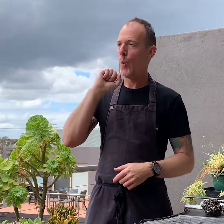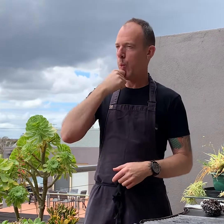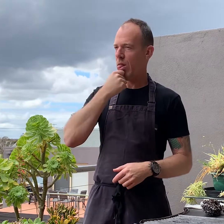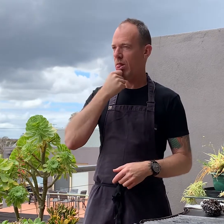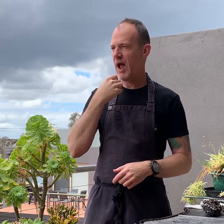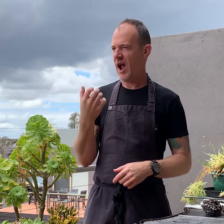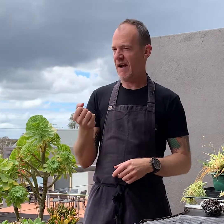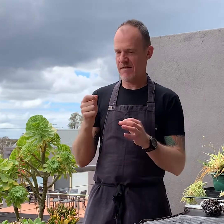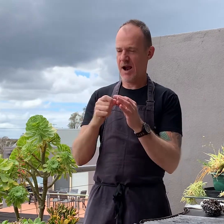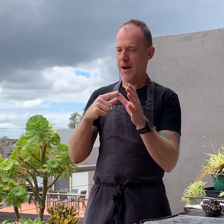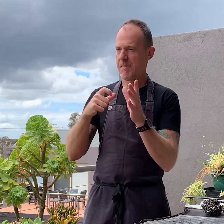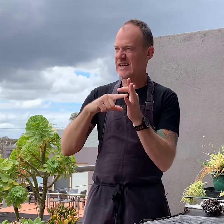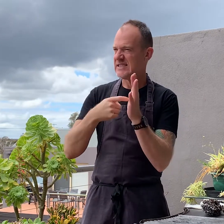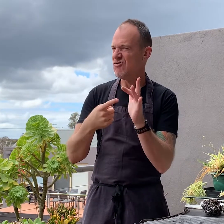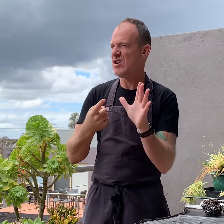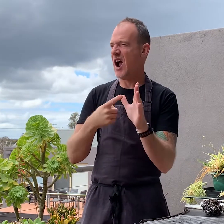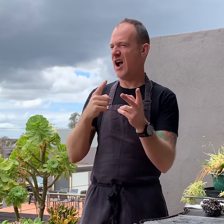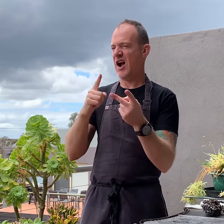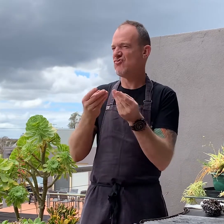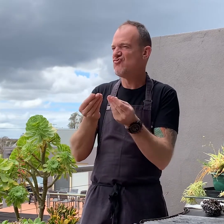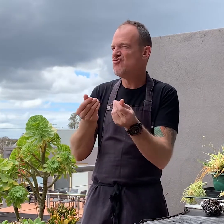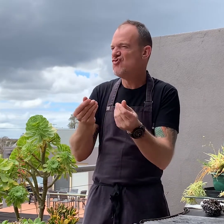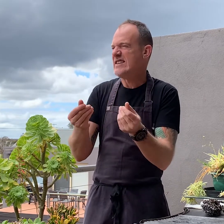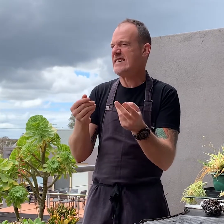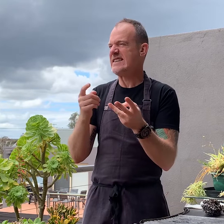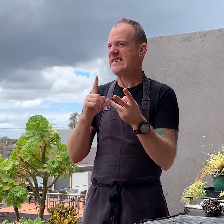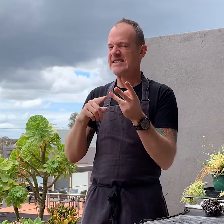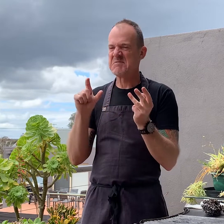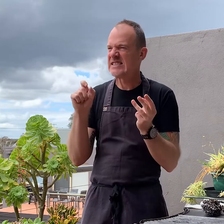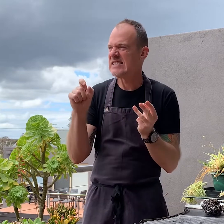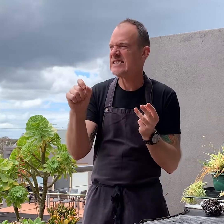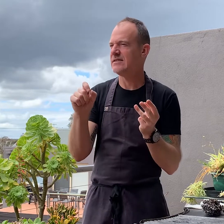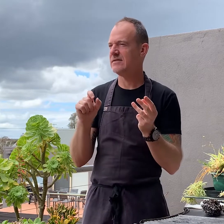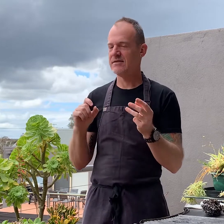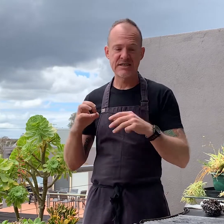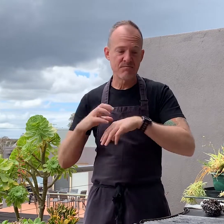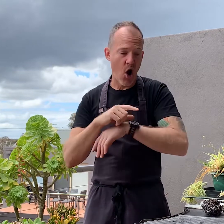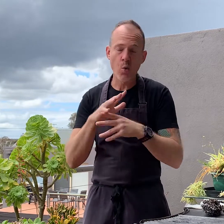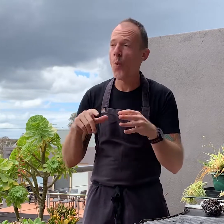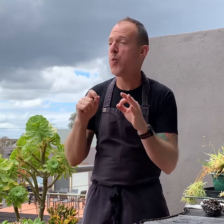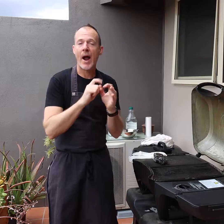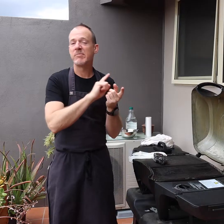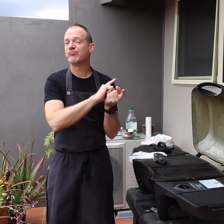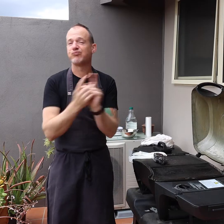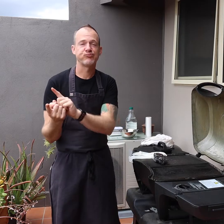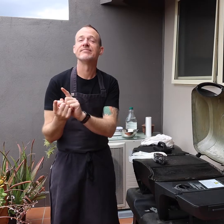it may be covered in bacteria, grease, insects, spider webs and many other things.